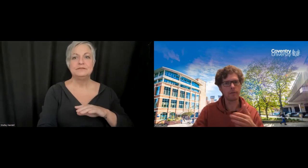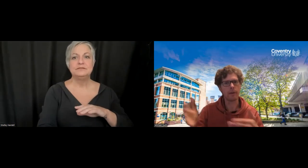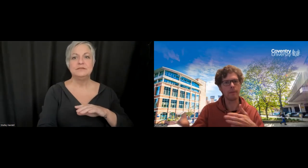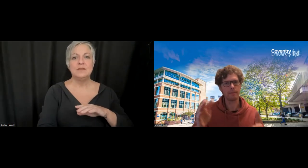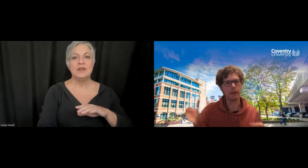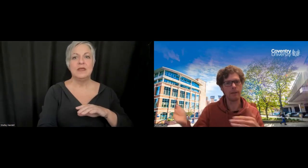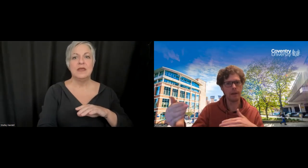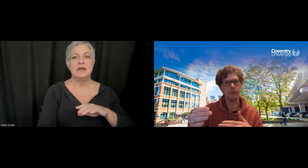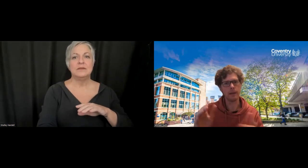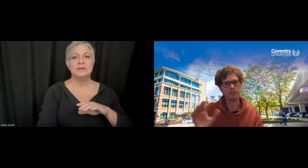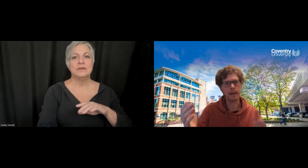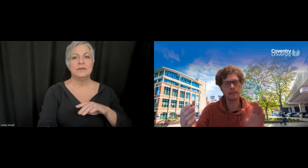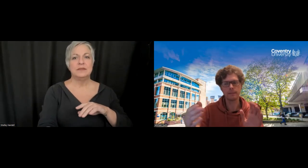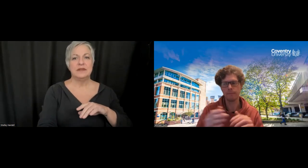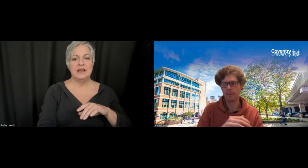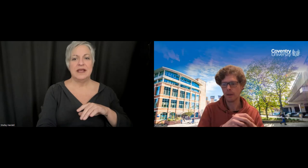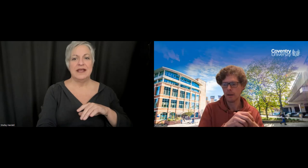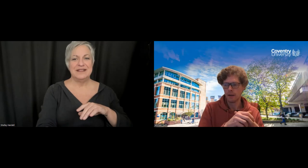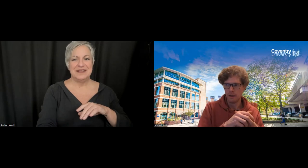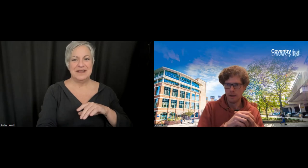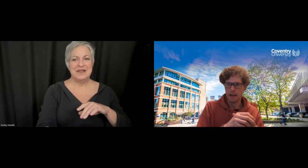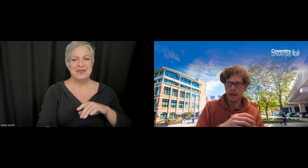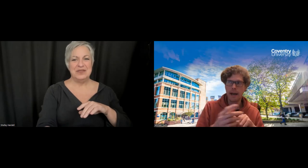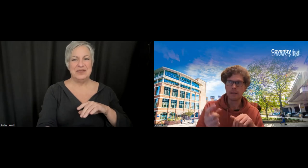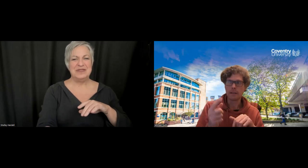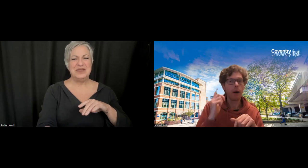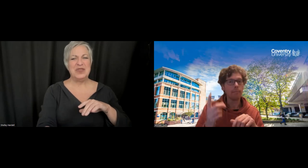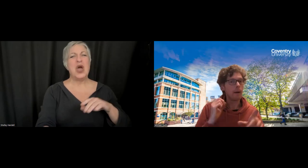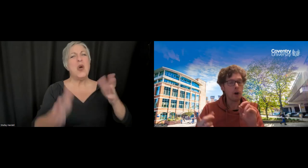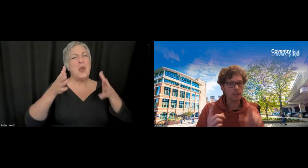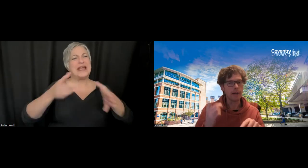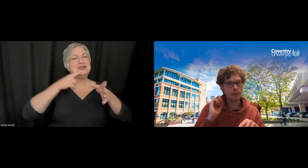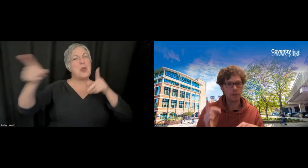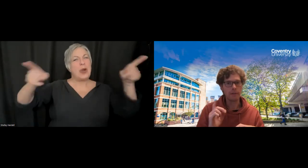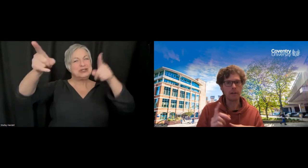other people in the space. I am not Deaf, but I do have hearing